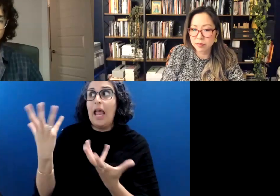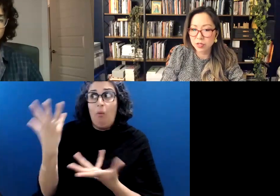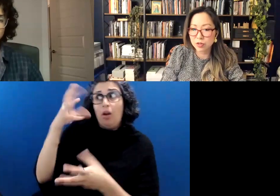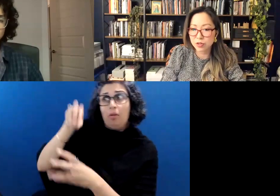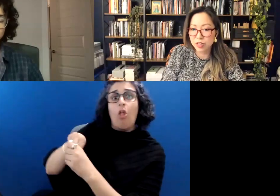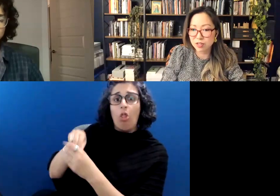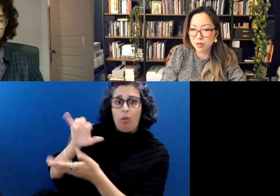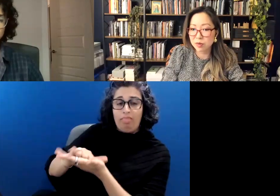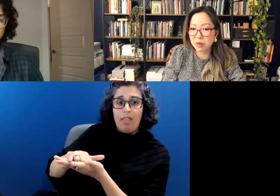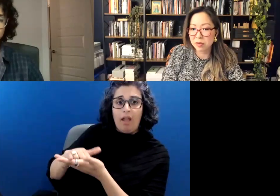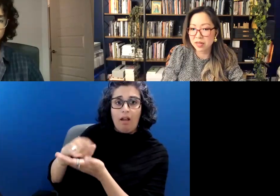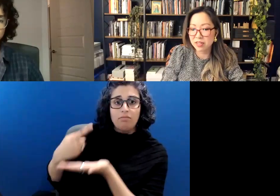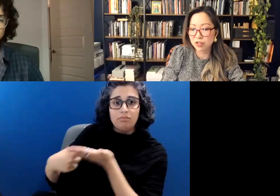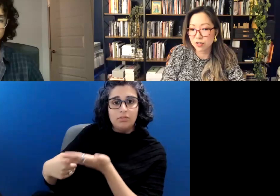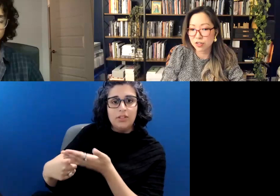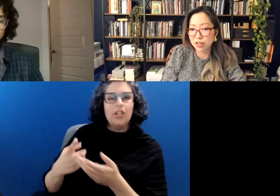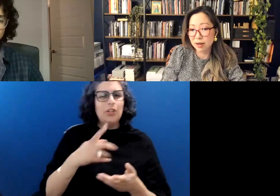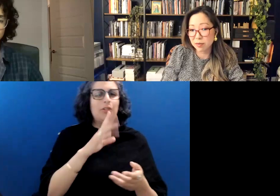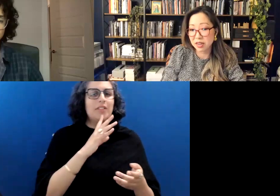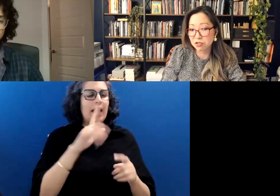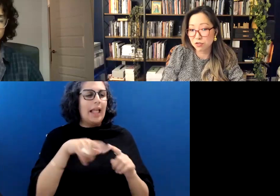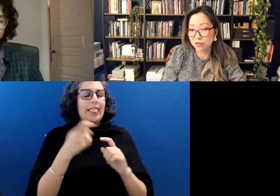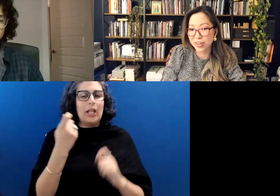You talked a little about being an introvert. I'm an extrovert.